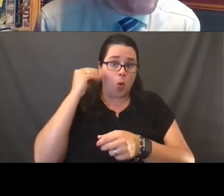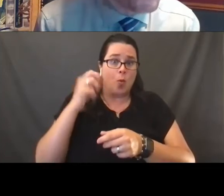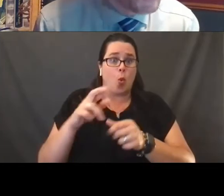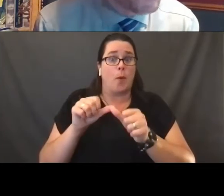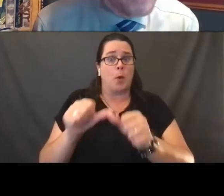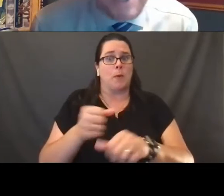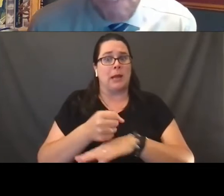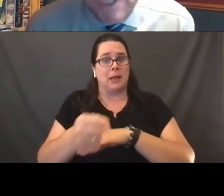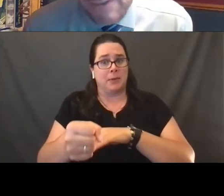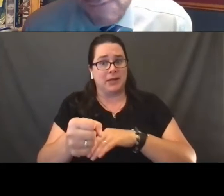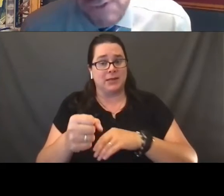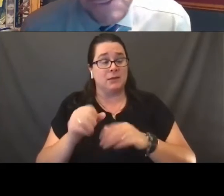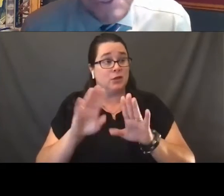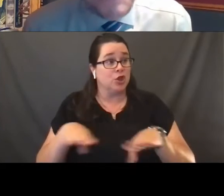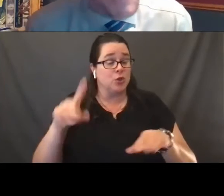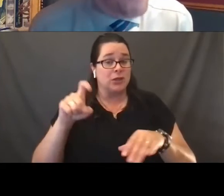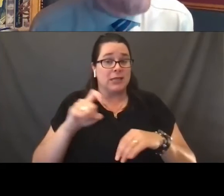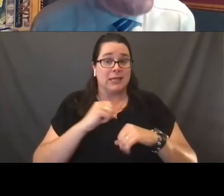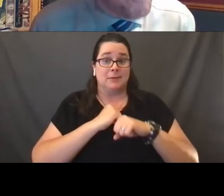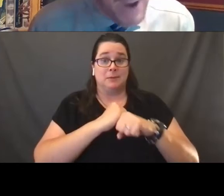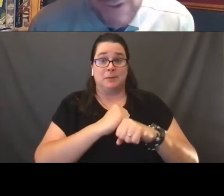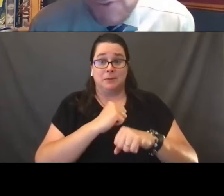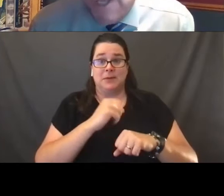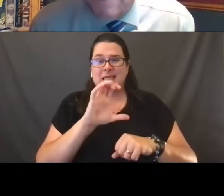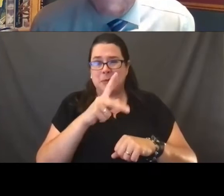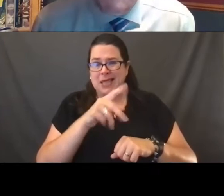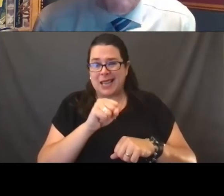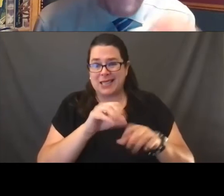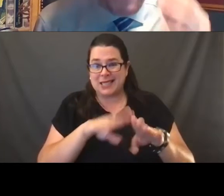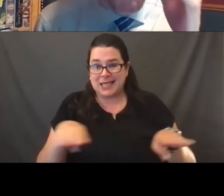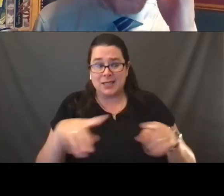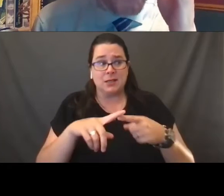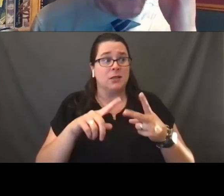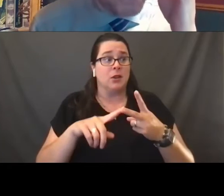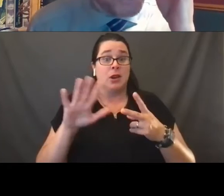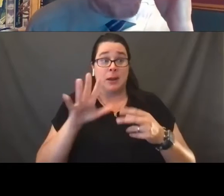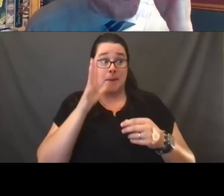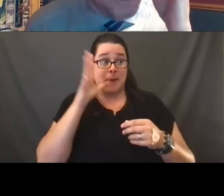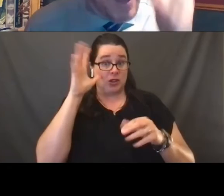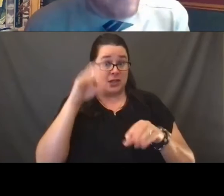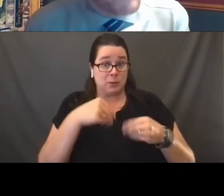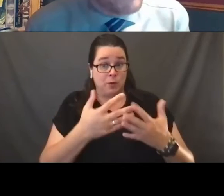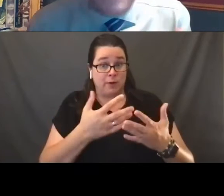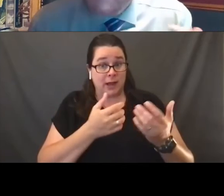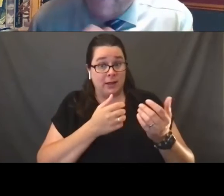whether their children need a protective services, whether their parents can continue to provide them with the parental support that they need.